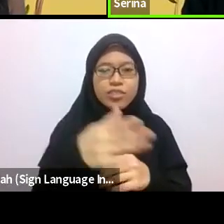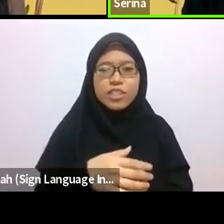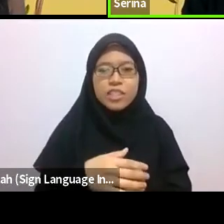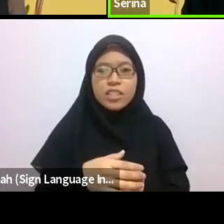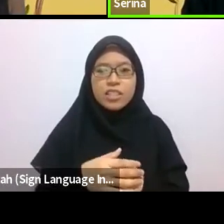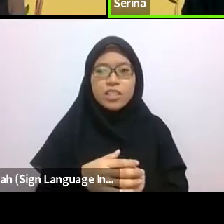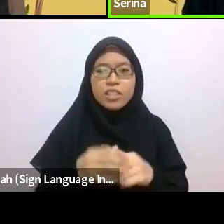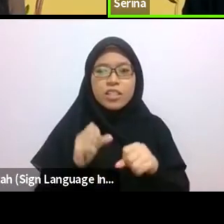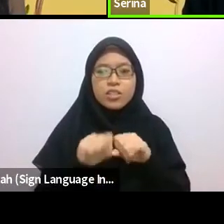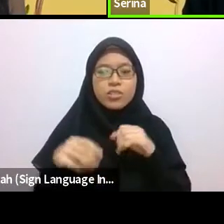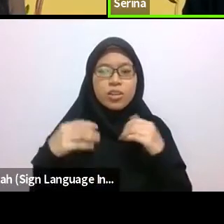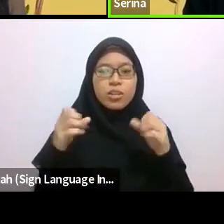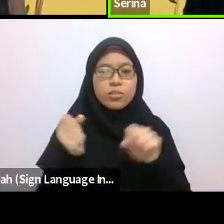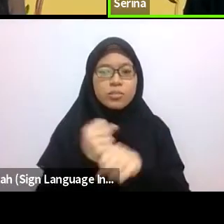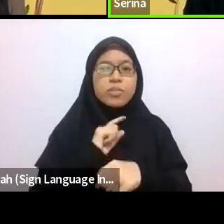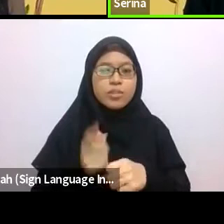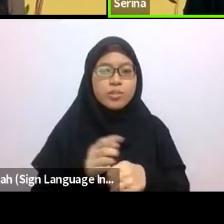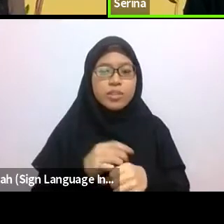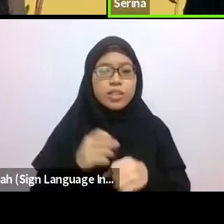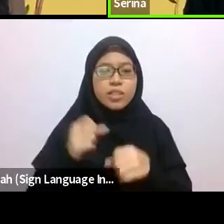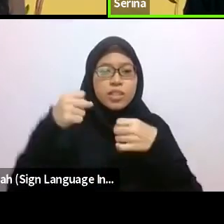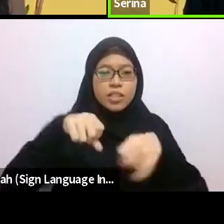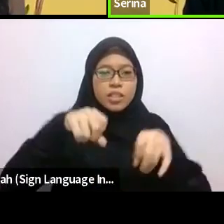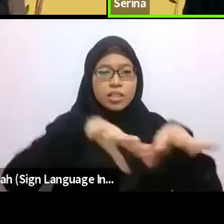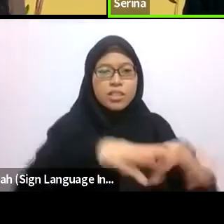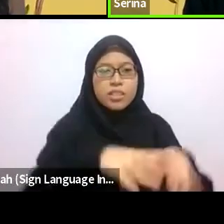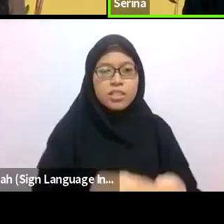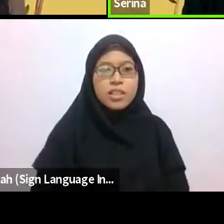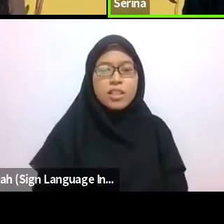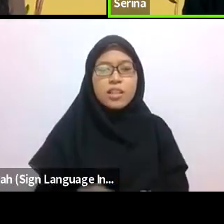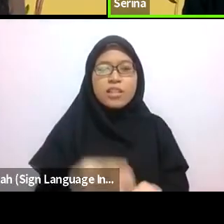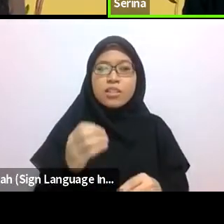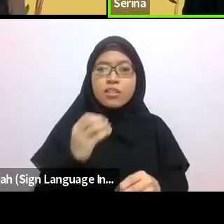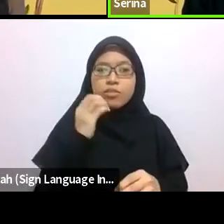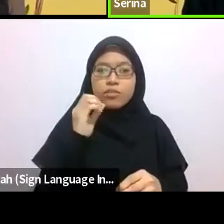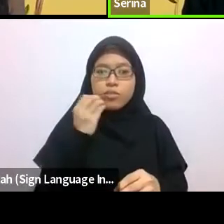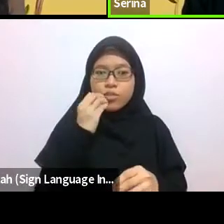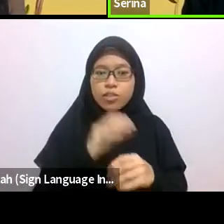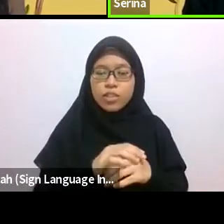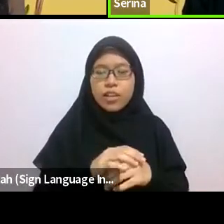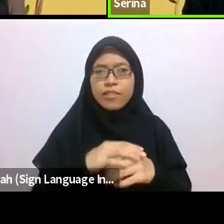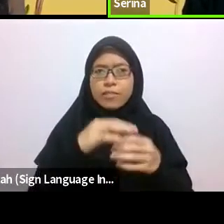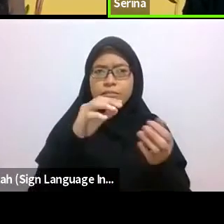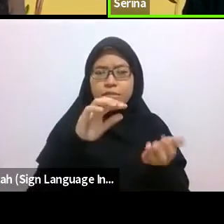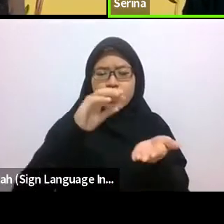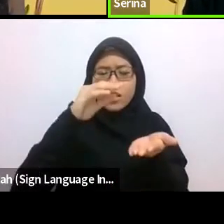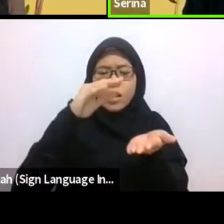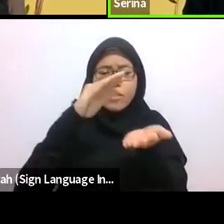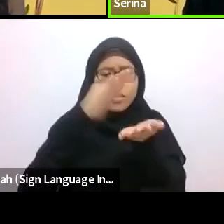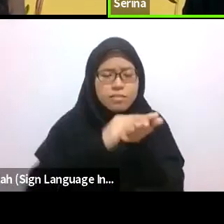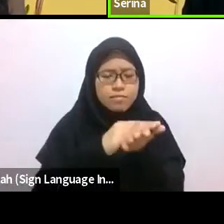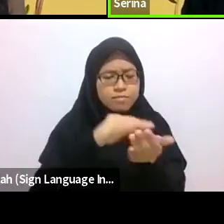Shalan ensures that the seafood caught is a minimum size and quality—those that don’t make the grade are released and unpaid for.